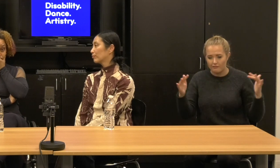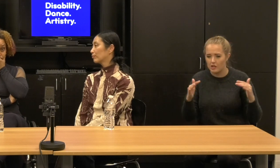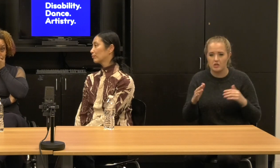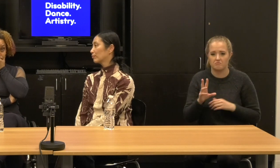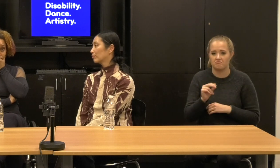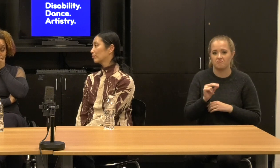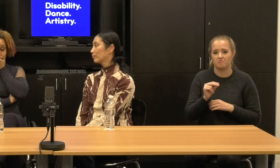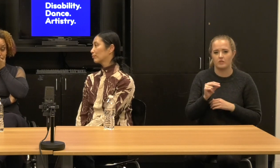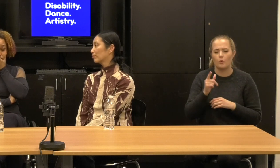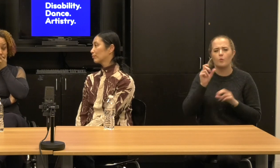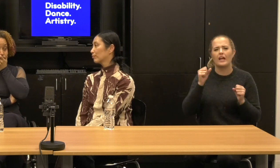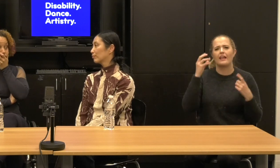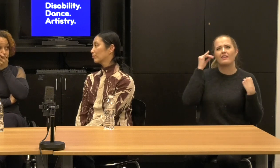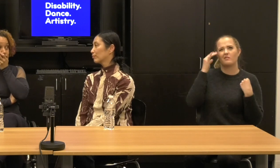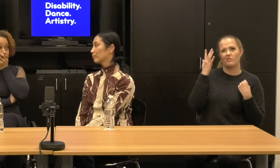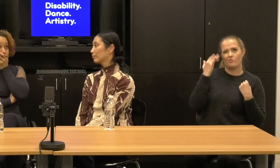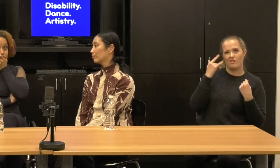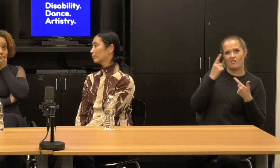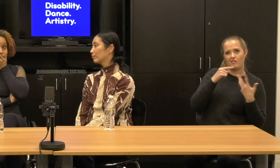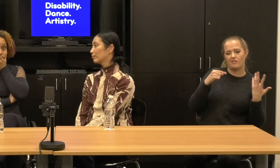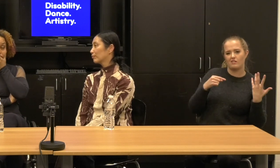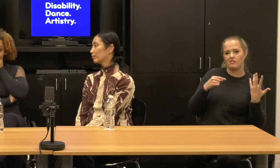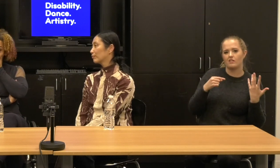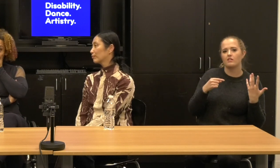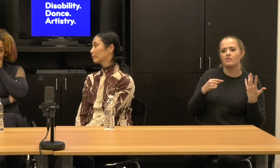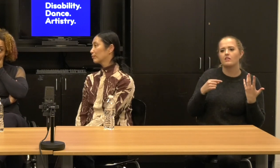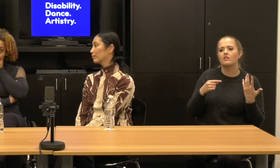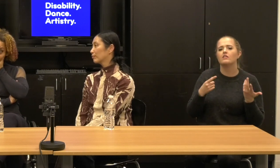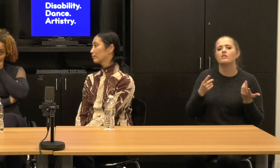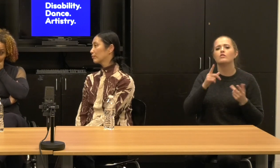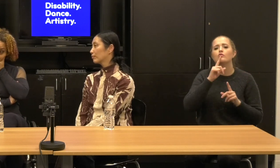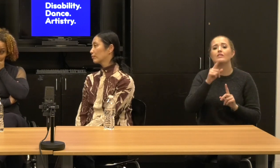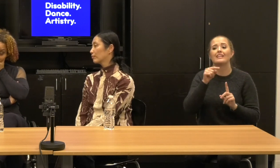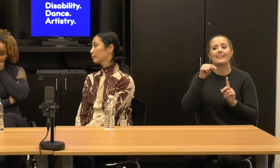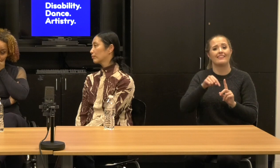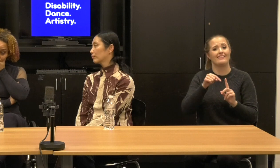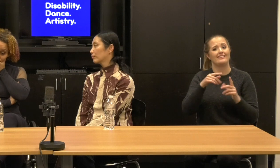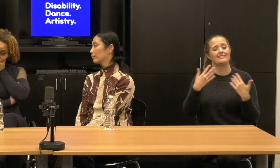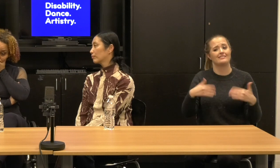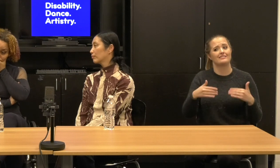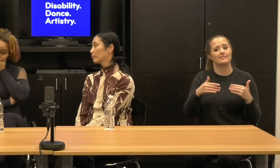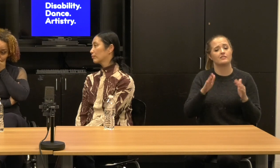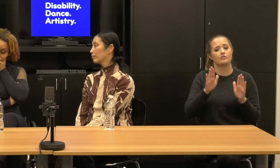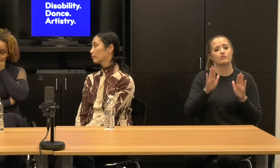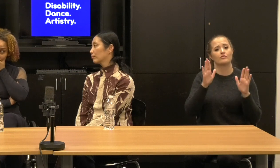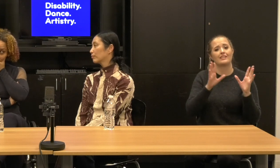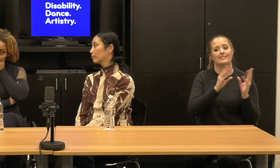I mean, this, this, this series is fabulous series from dance NYC is itself is quite white.